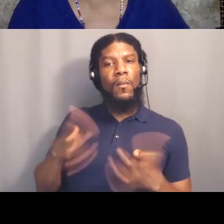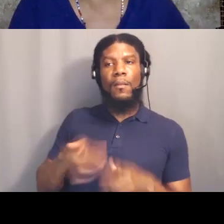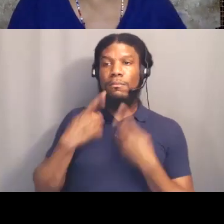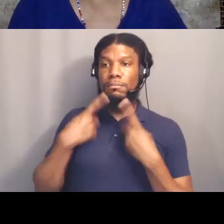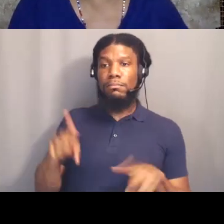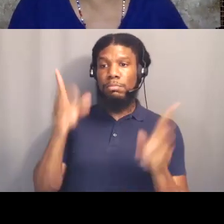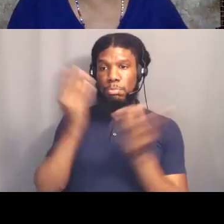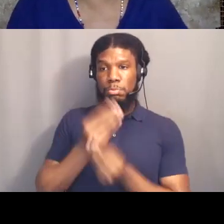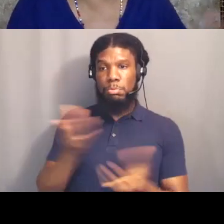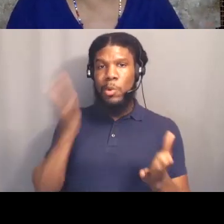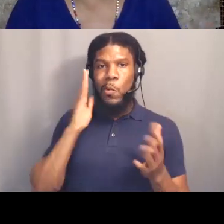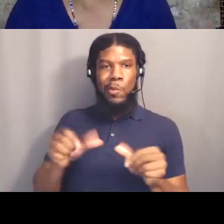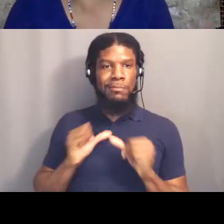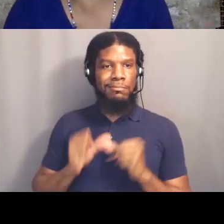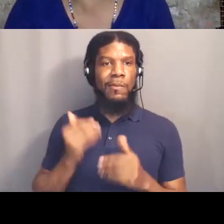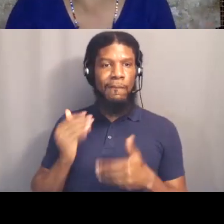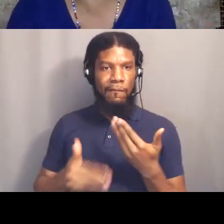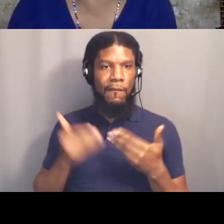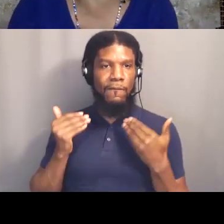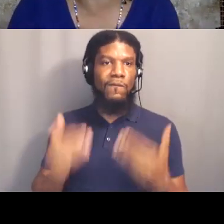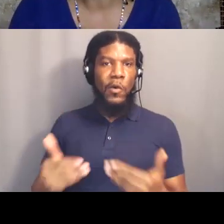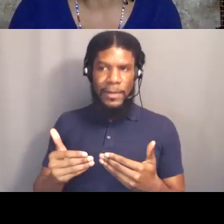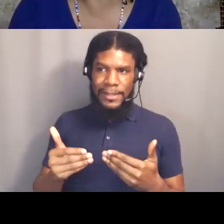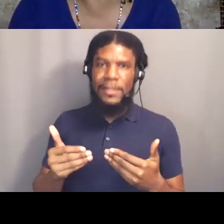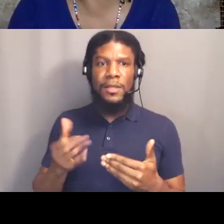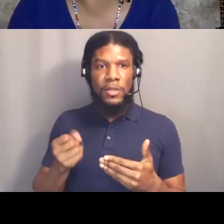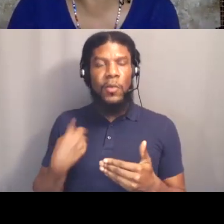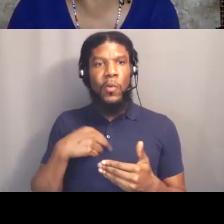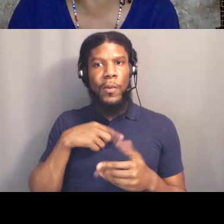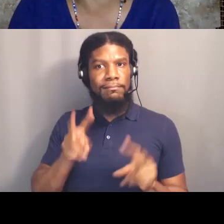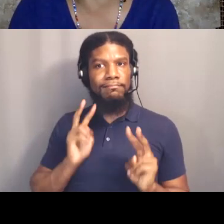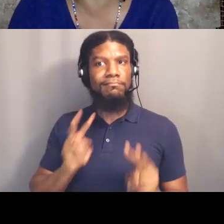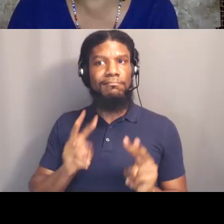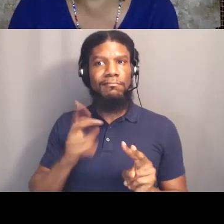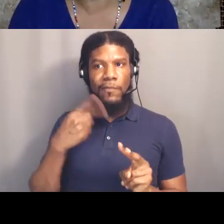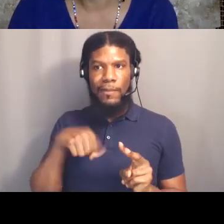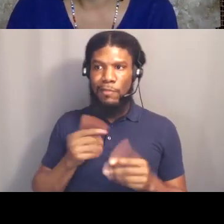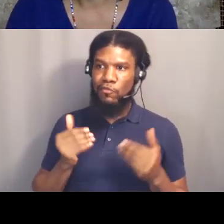We've been on it for six months so we look forward to them coming into this work, right?